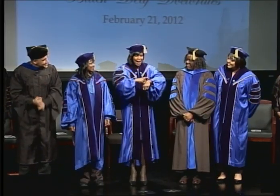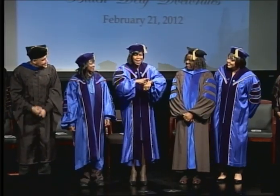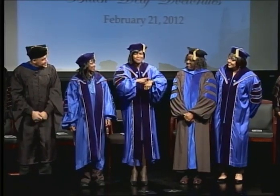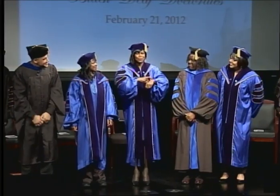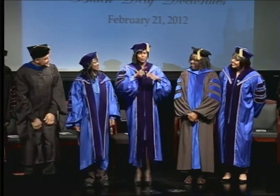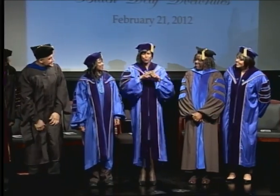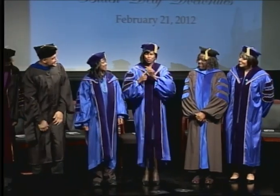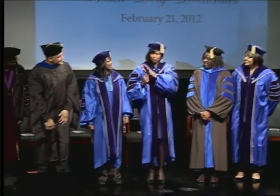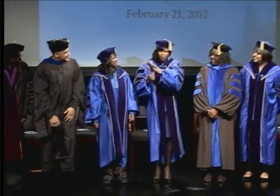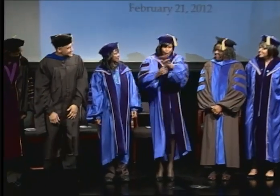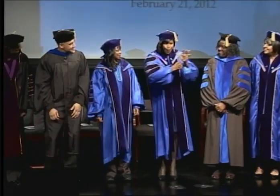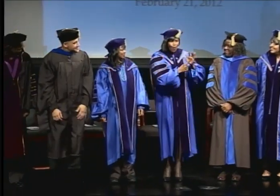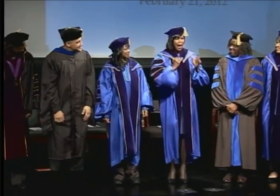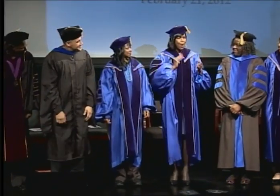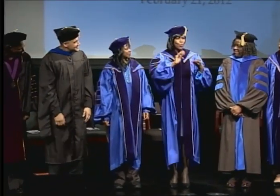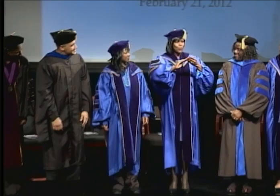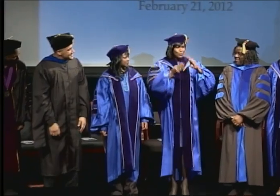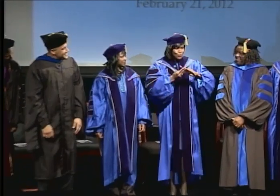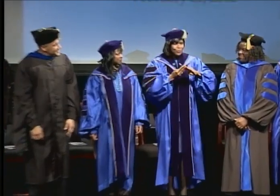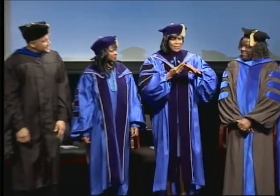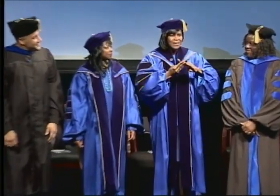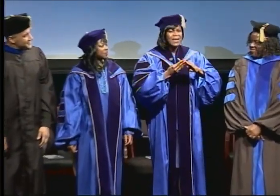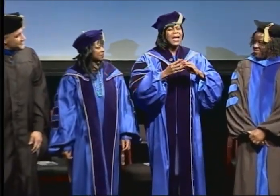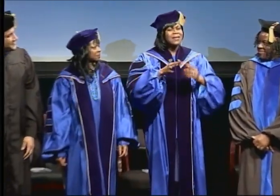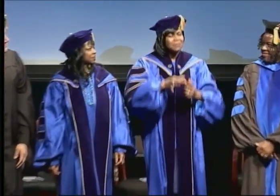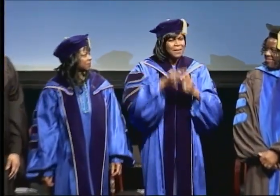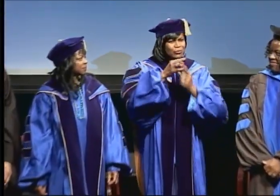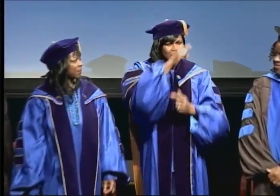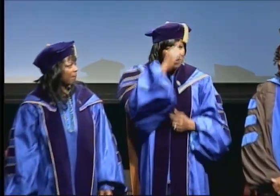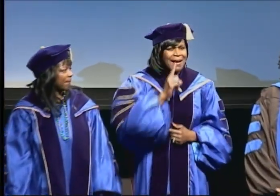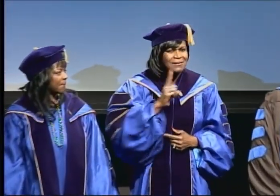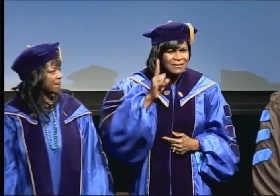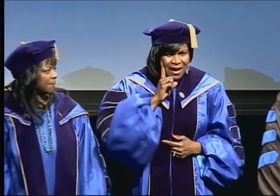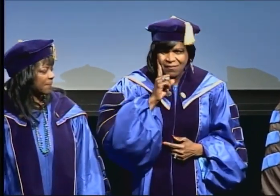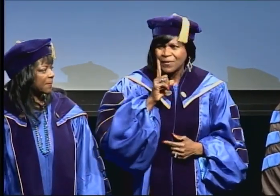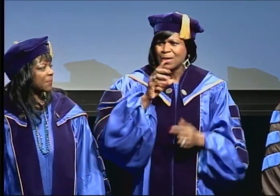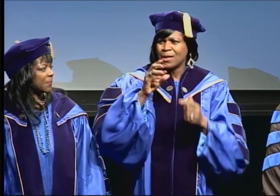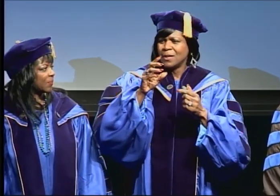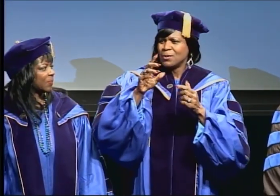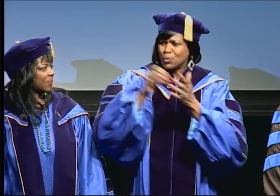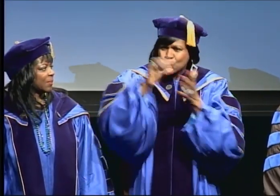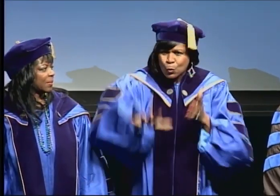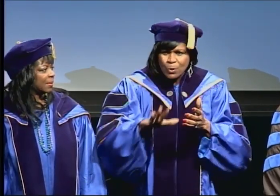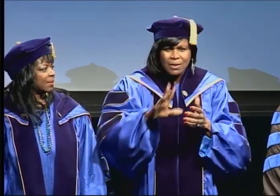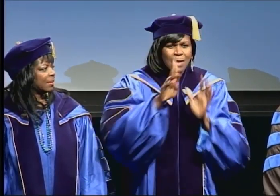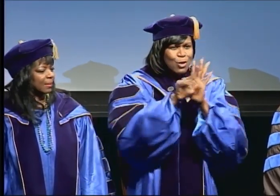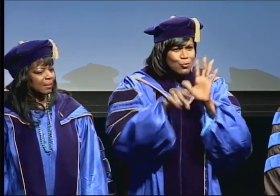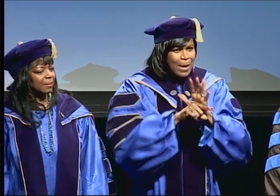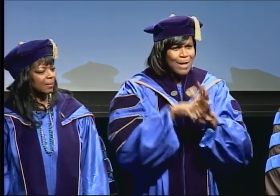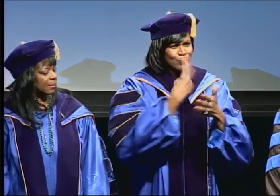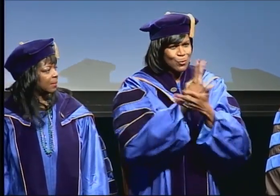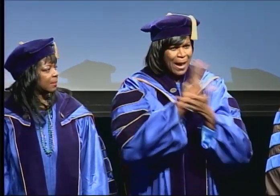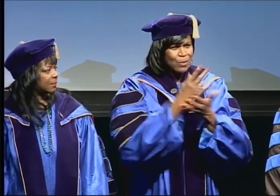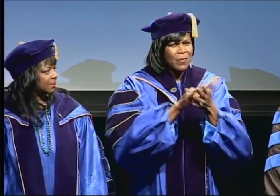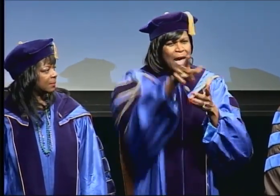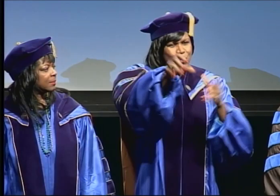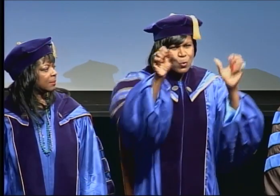to show our numbers, to show the number of everyone here. The black deaf students, undergraduate, high school students.